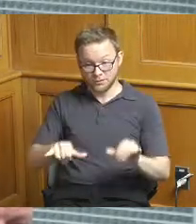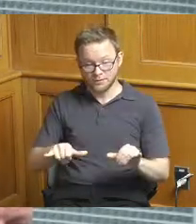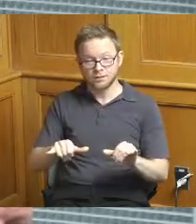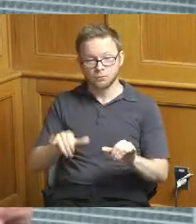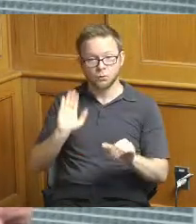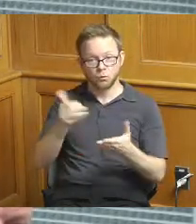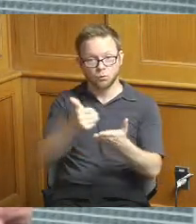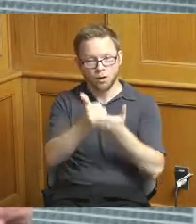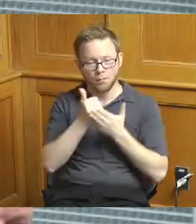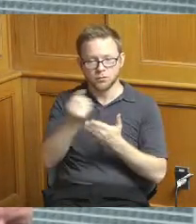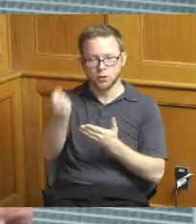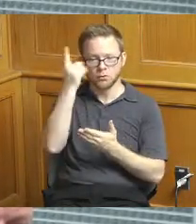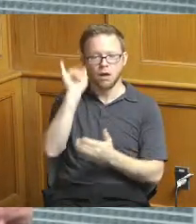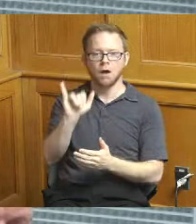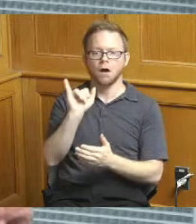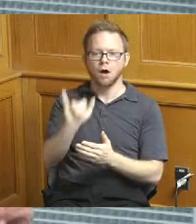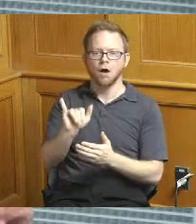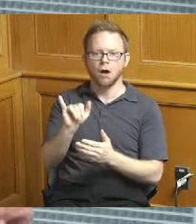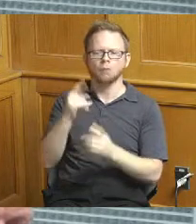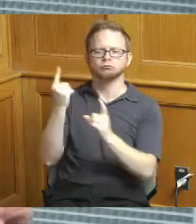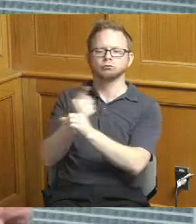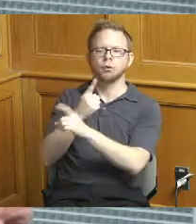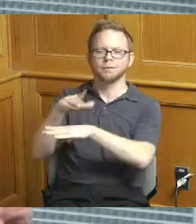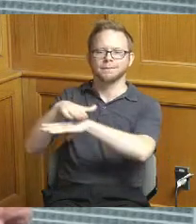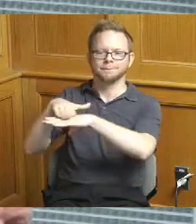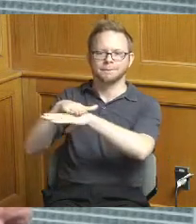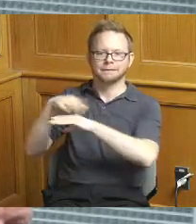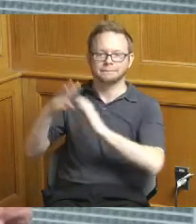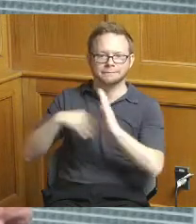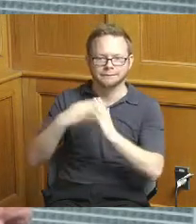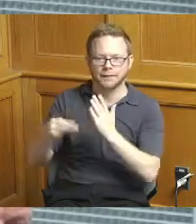a good starting point so let's make sure we have validated and we understand the actual